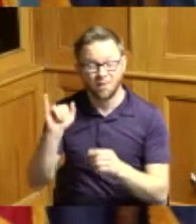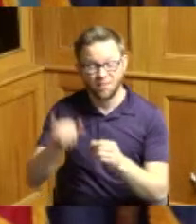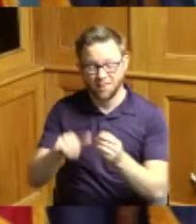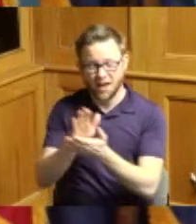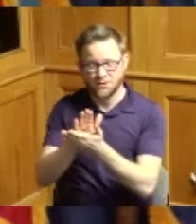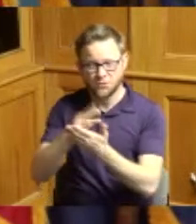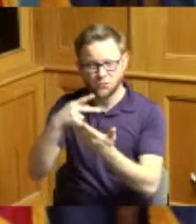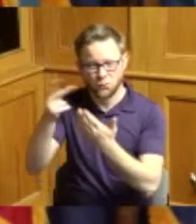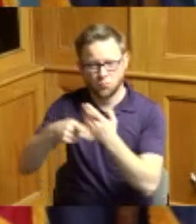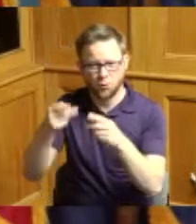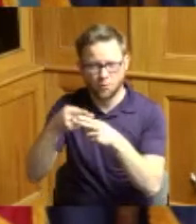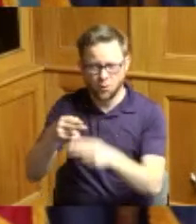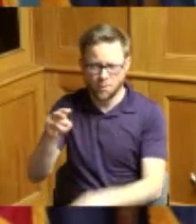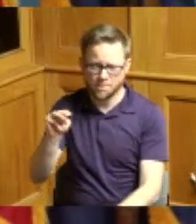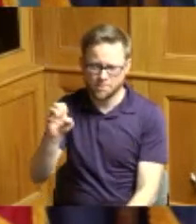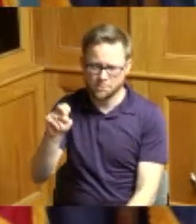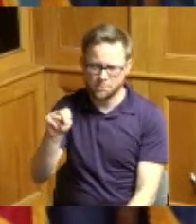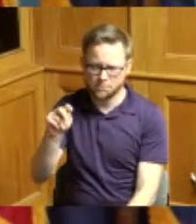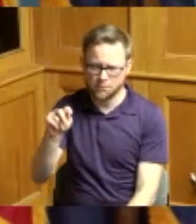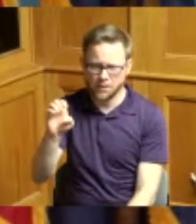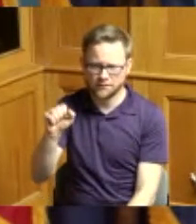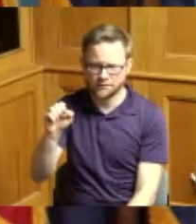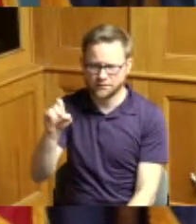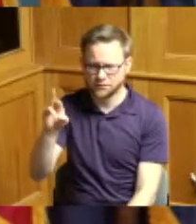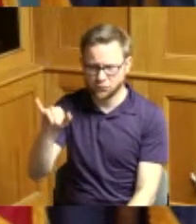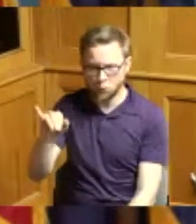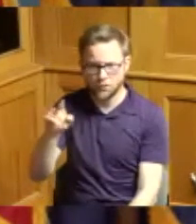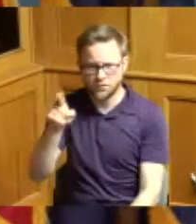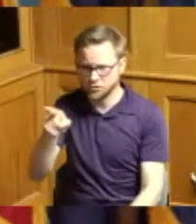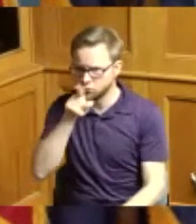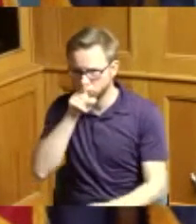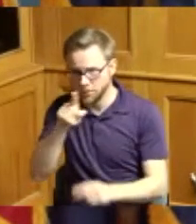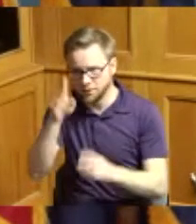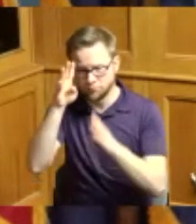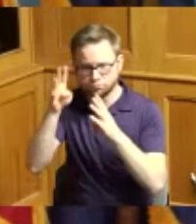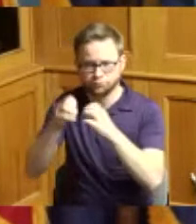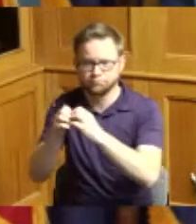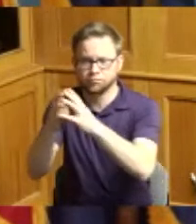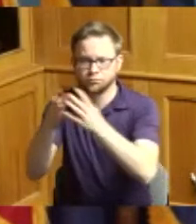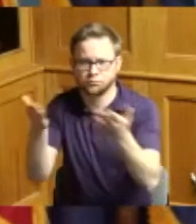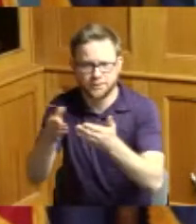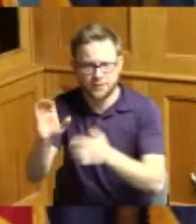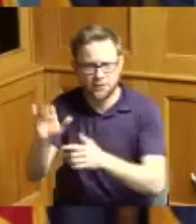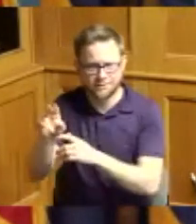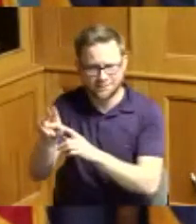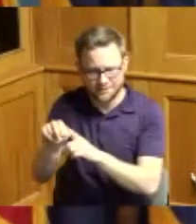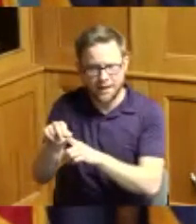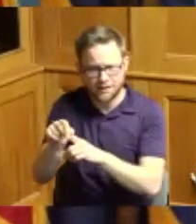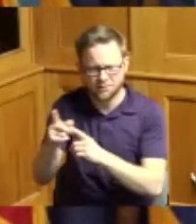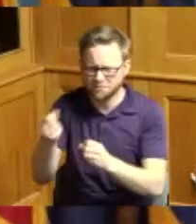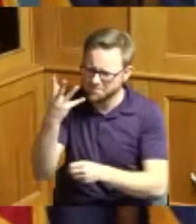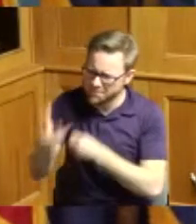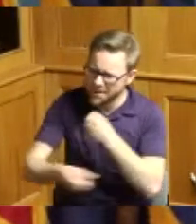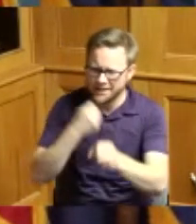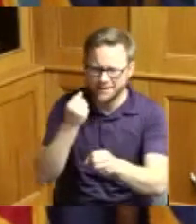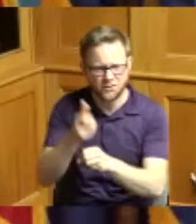here in Cincinnati's urban area and served for years as a teaching assistant she also taught